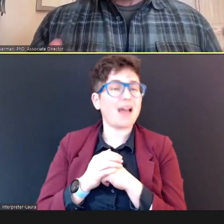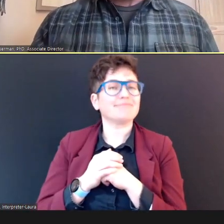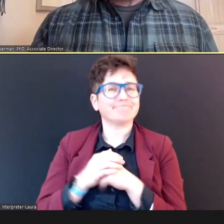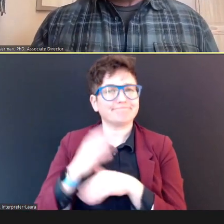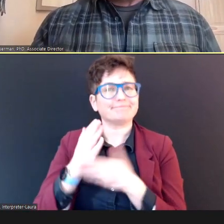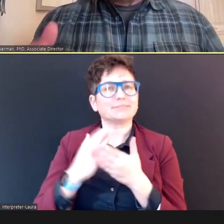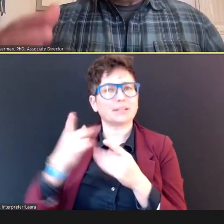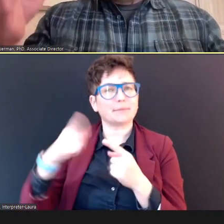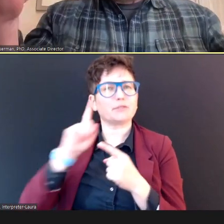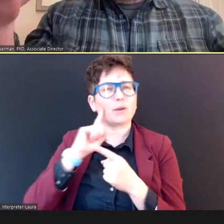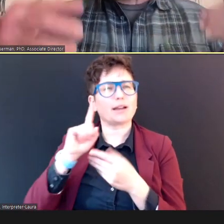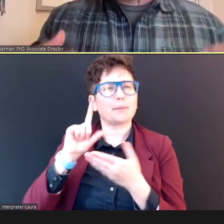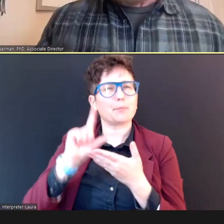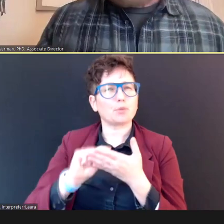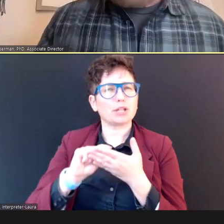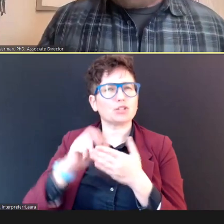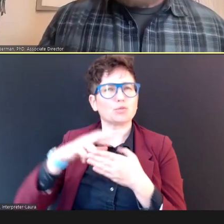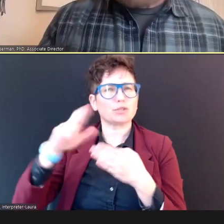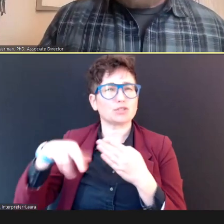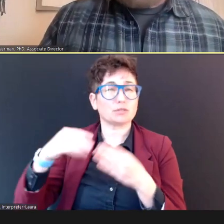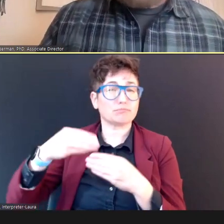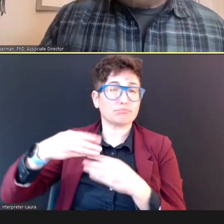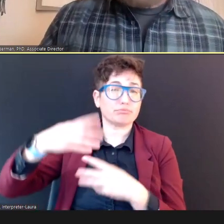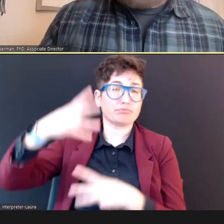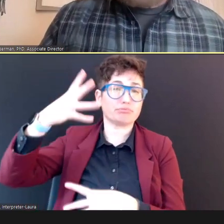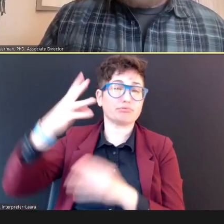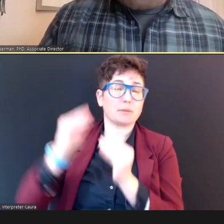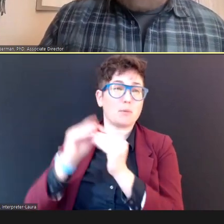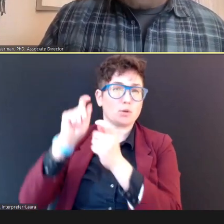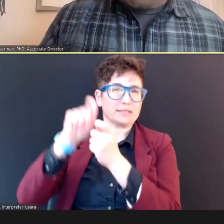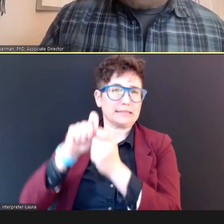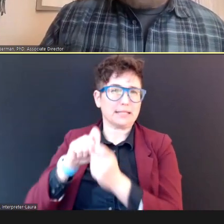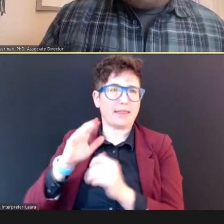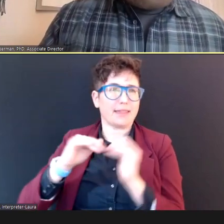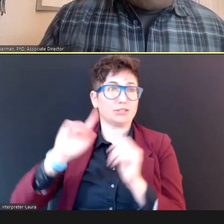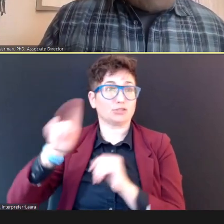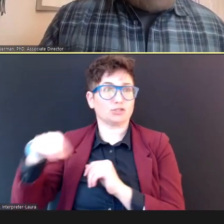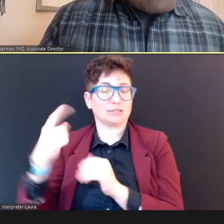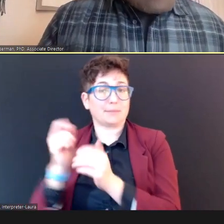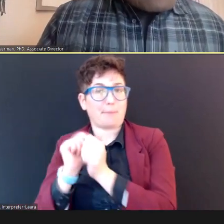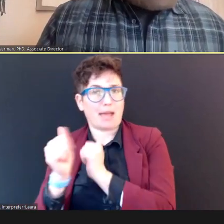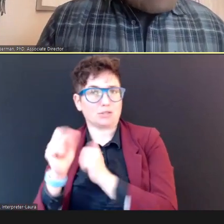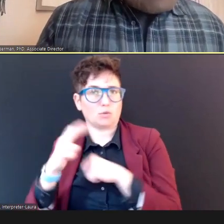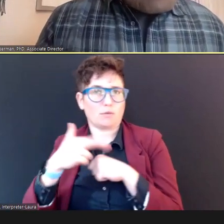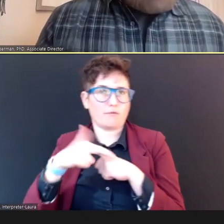details on it than just the pass or refer. and some of you, have asked, how do I interpret that?